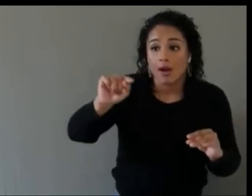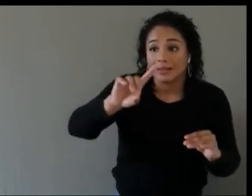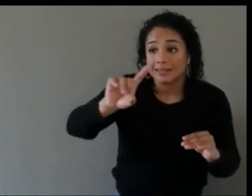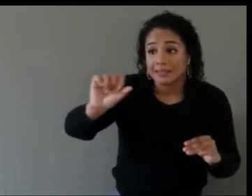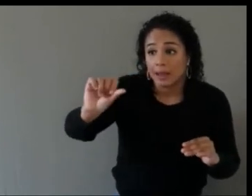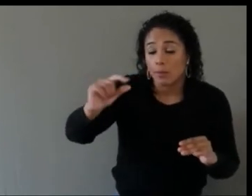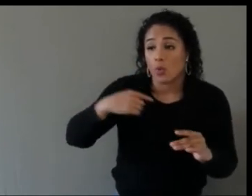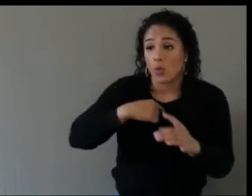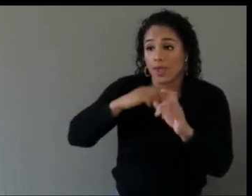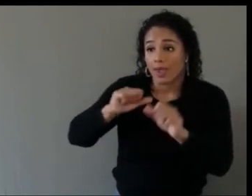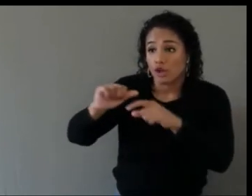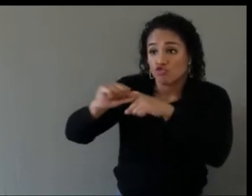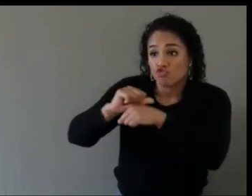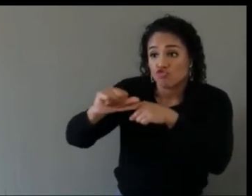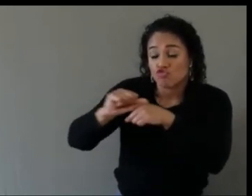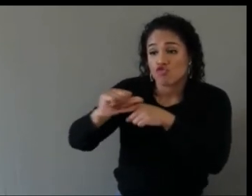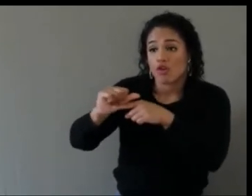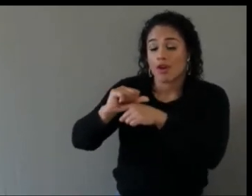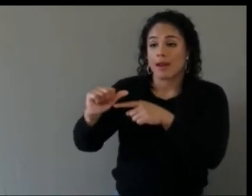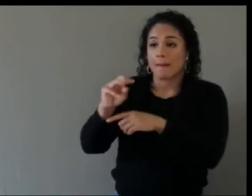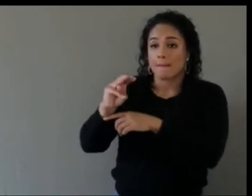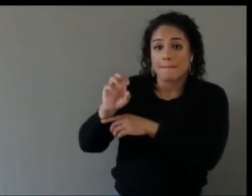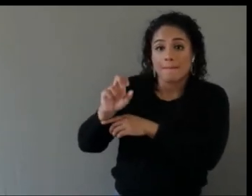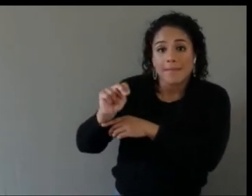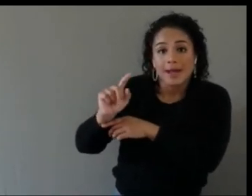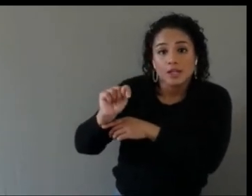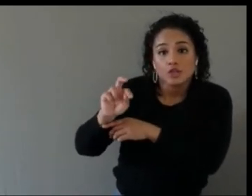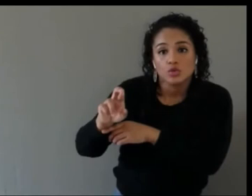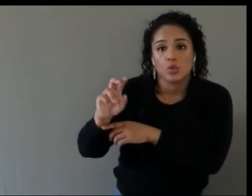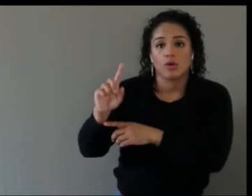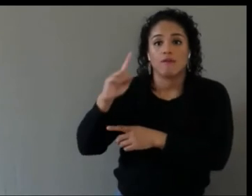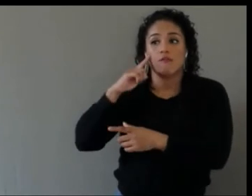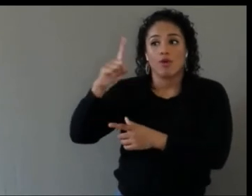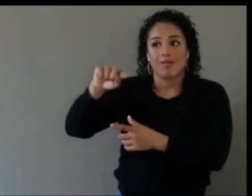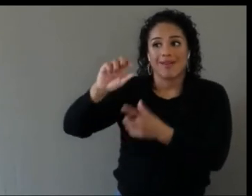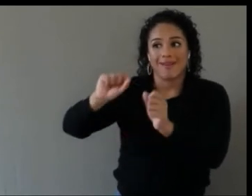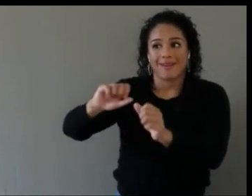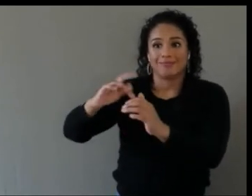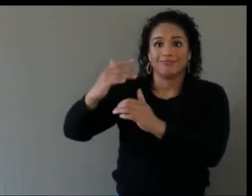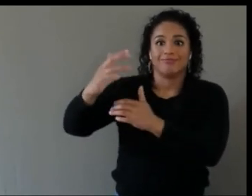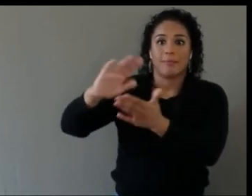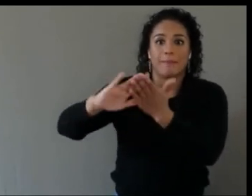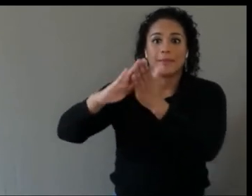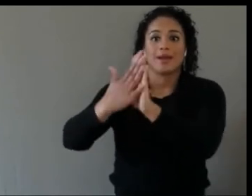My mentor taught me how to bring myself forward, how to empower others.